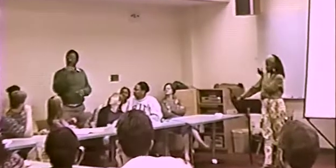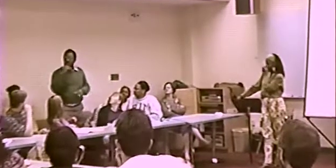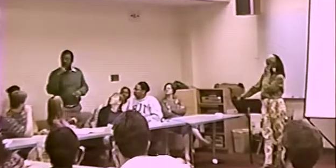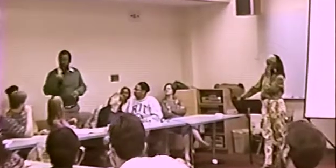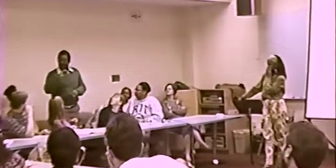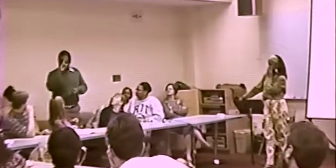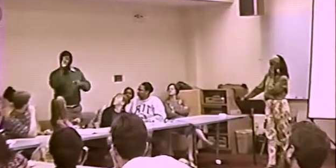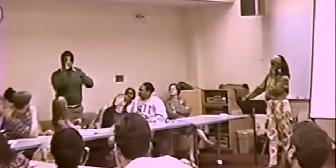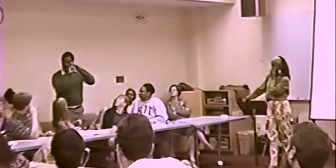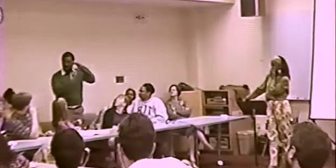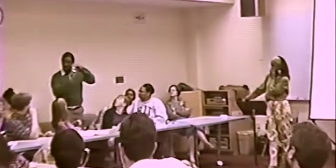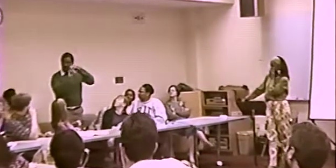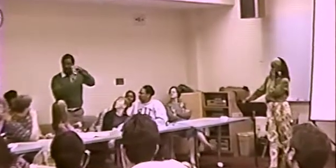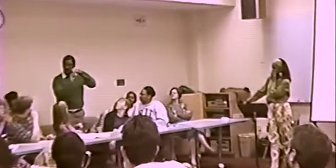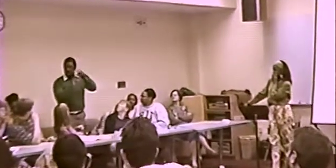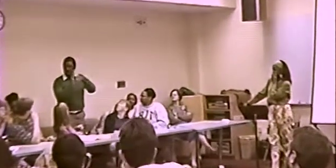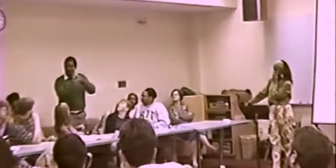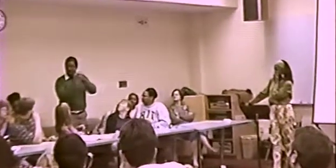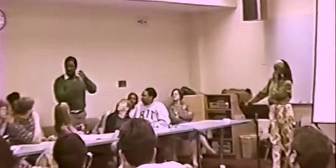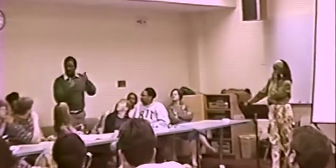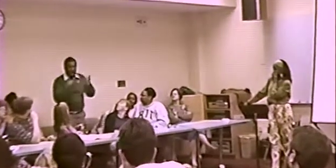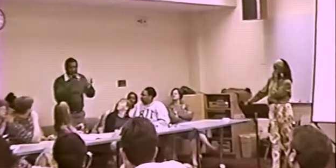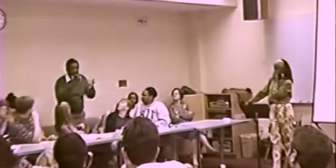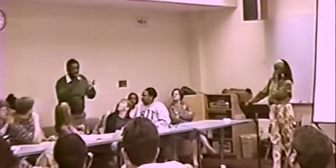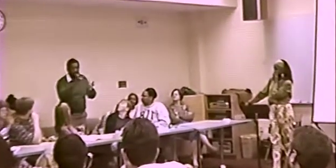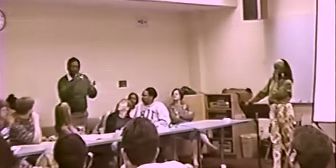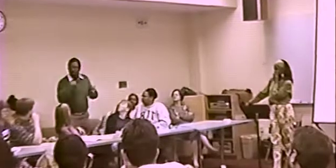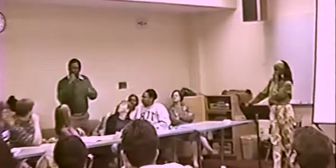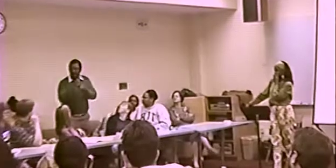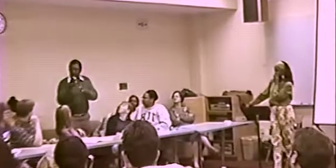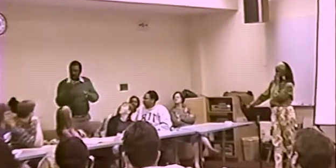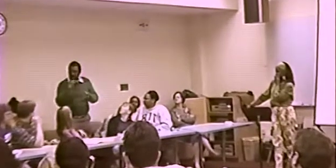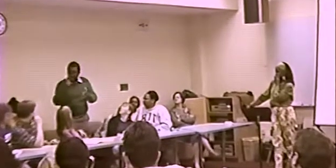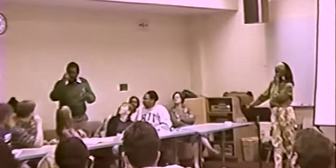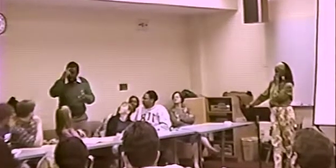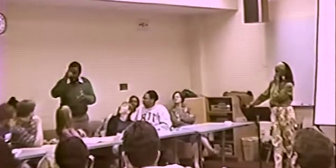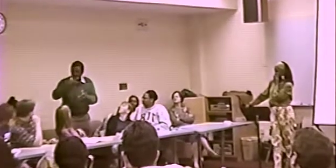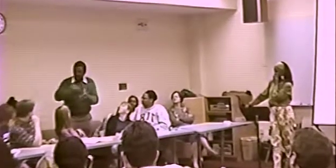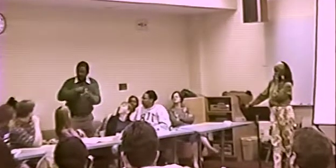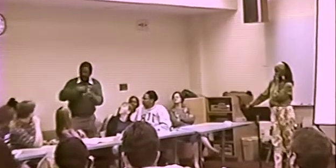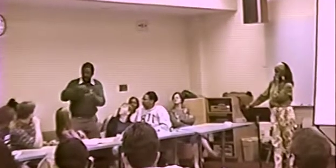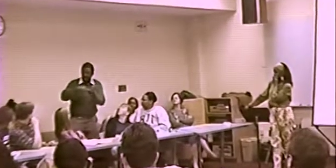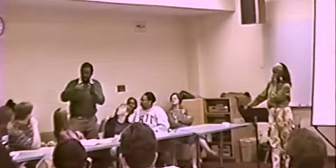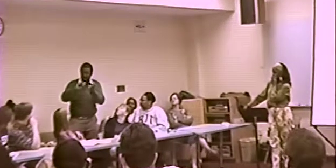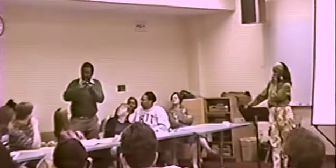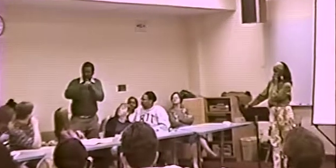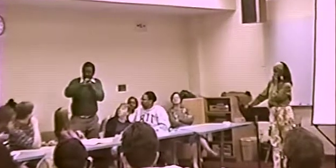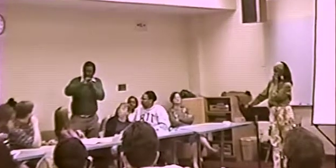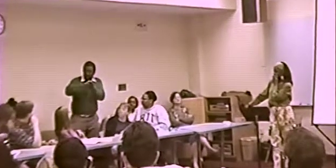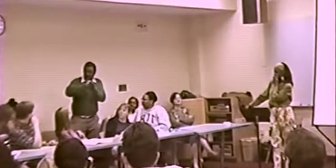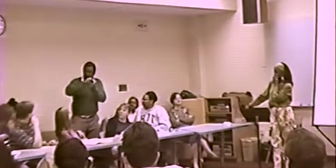...THE RIGHT ENVIRONMENT, THE EMPHASIS, OF COURSE, IS ON THE ENVIRONMENT. YOU WOULDN'T WANT TO GO BACK HOME. THE EMPHASIS BEGINS HERE.